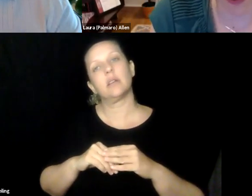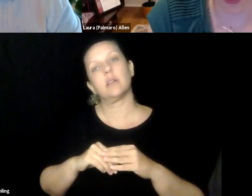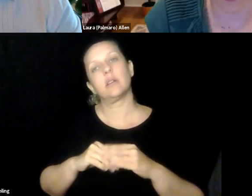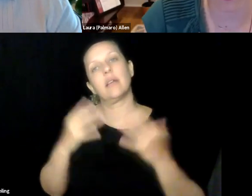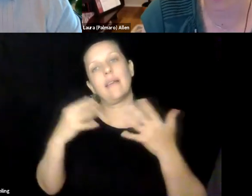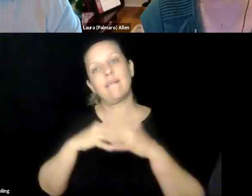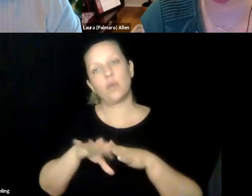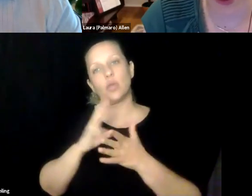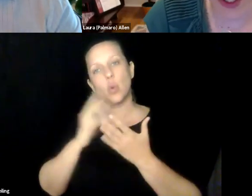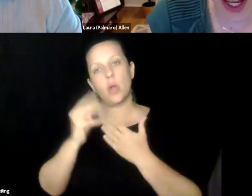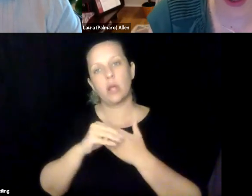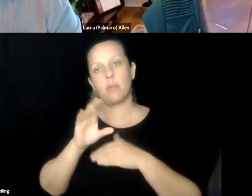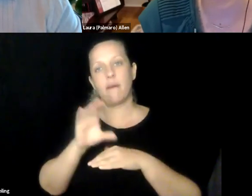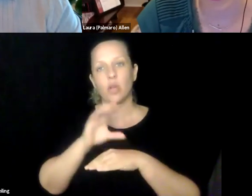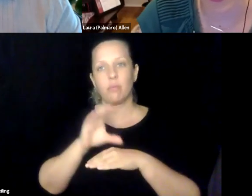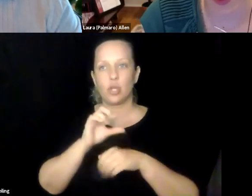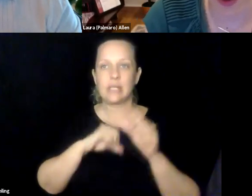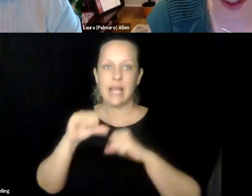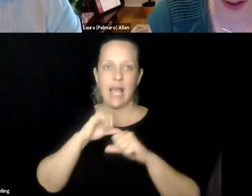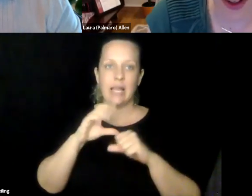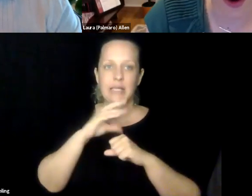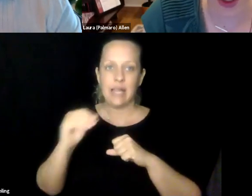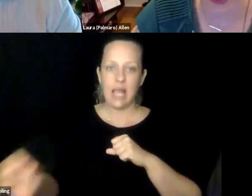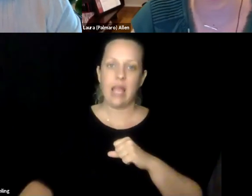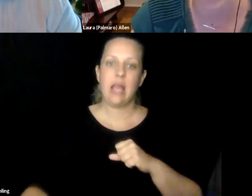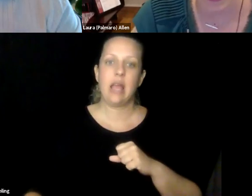organizations. And the whole goal is to try to get